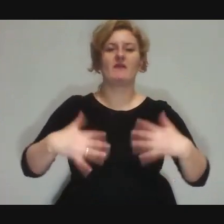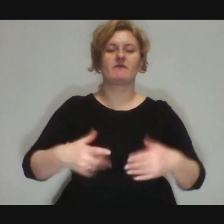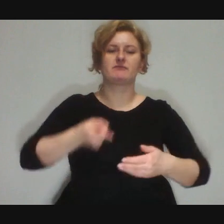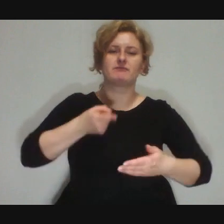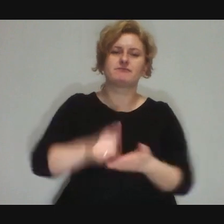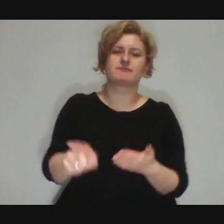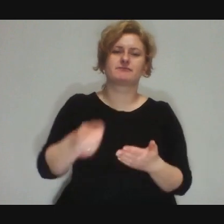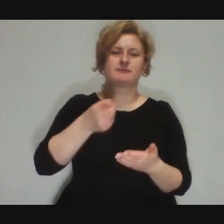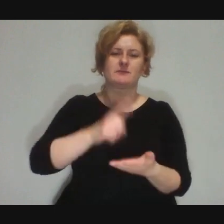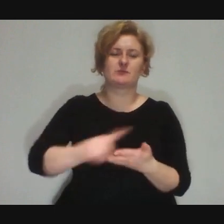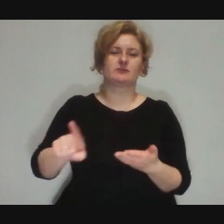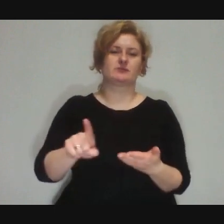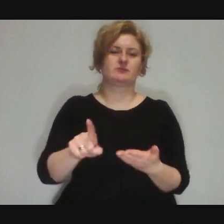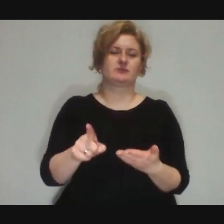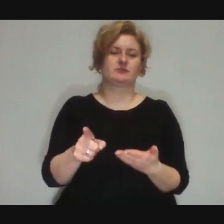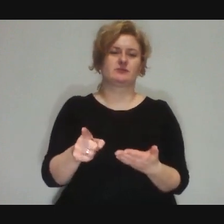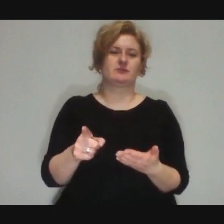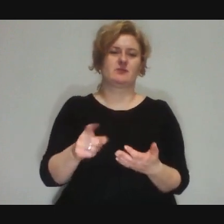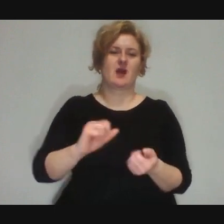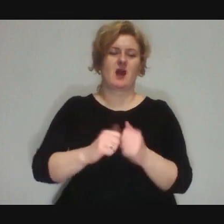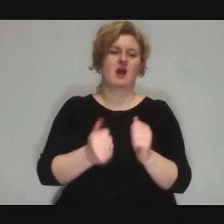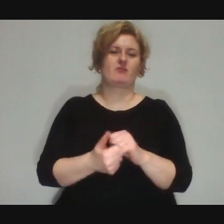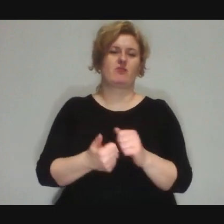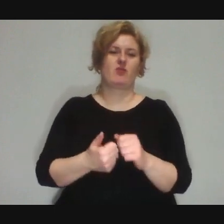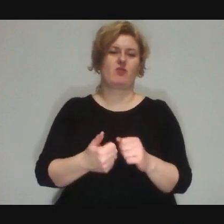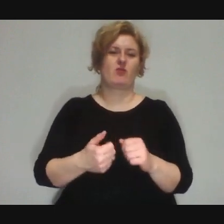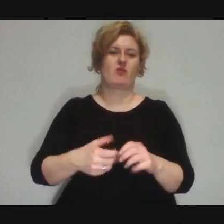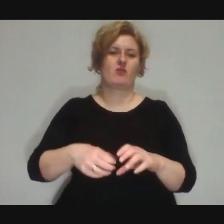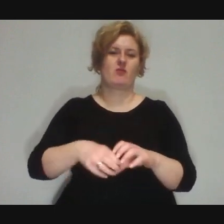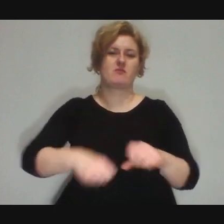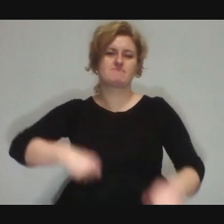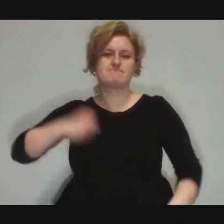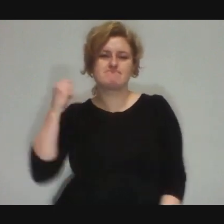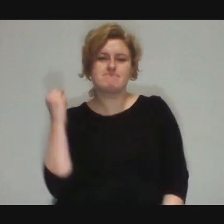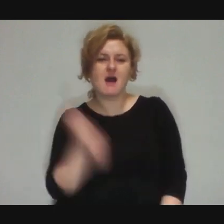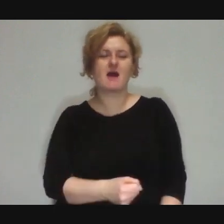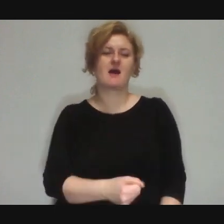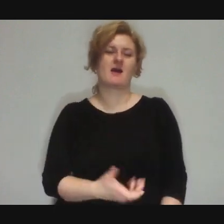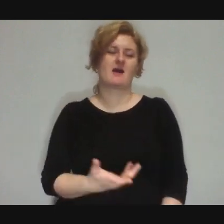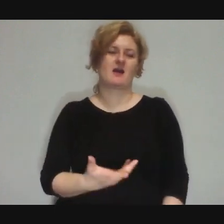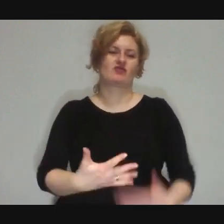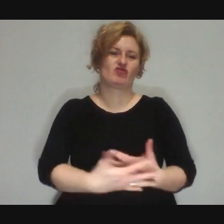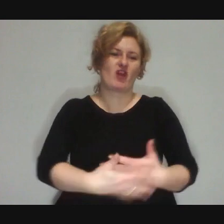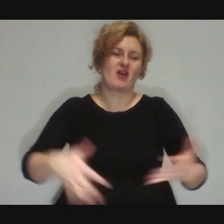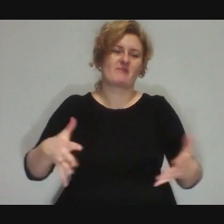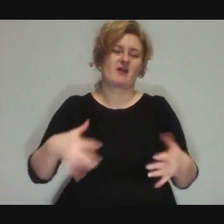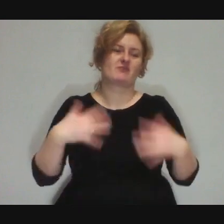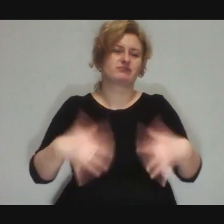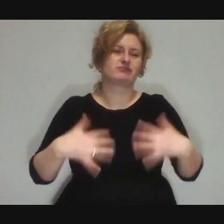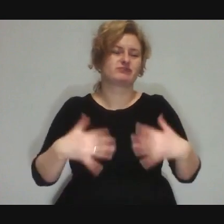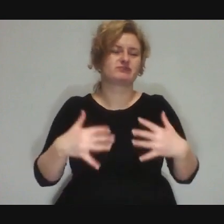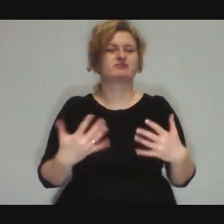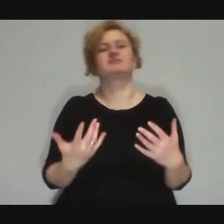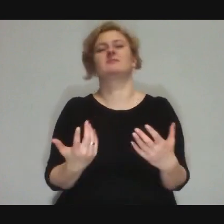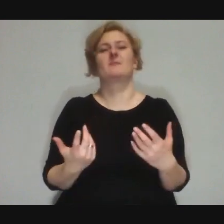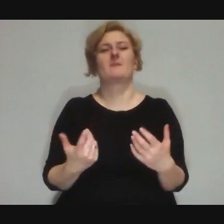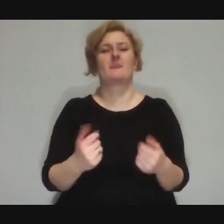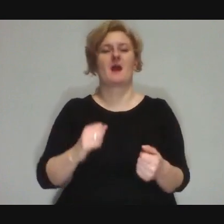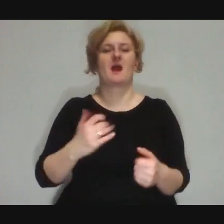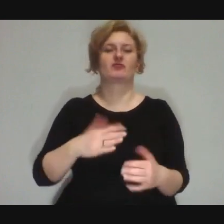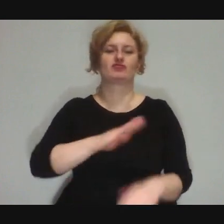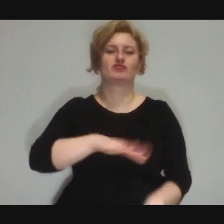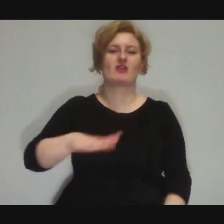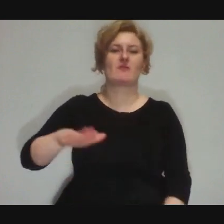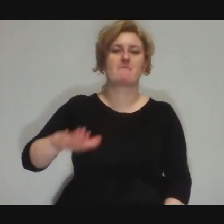they'll throw a mace at the ground, or smaller children can cry out,